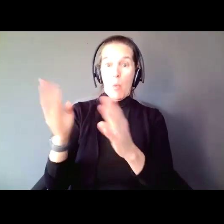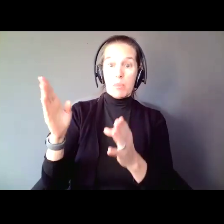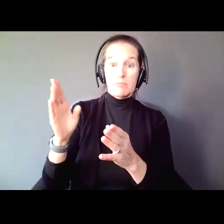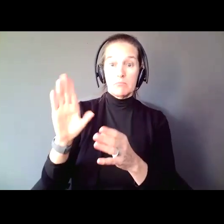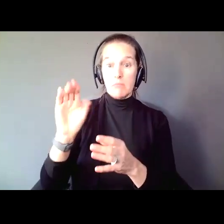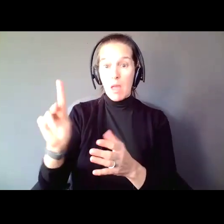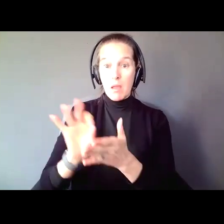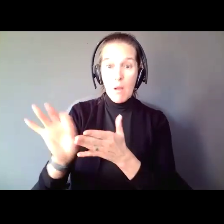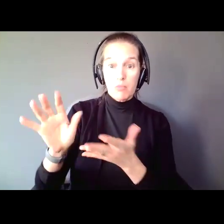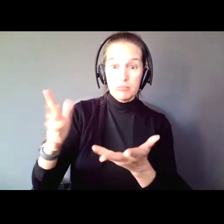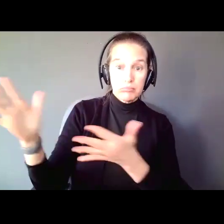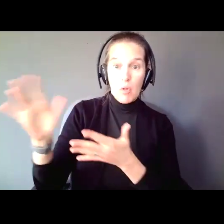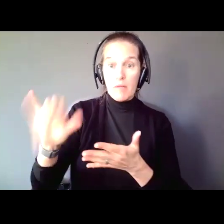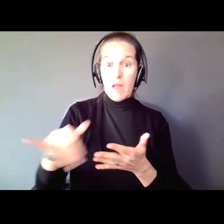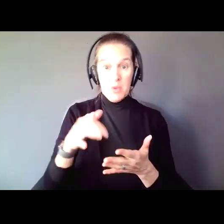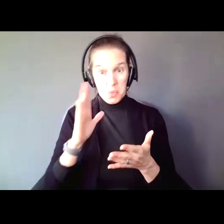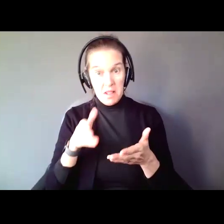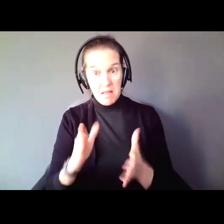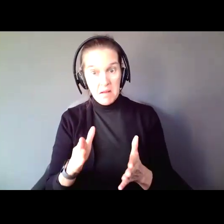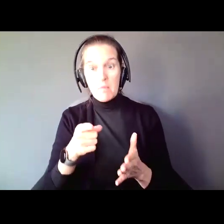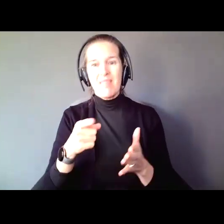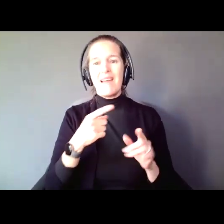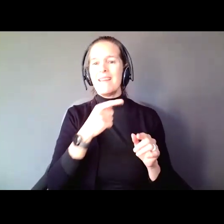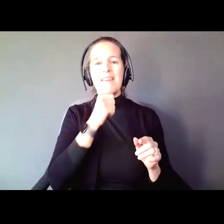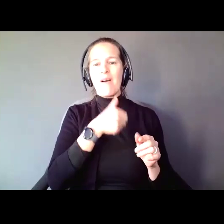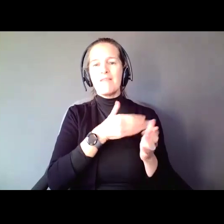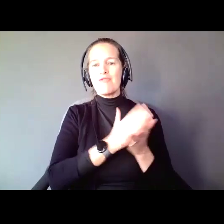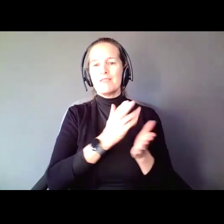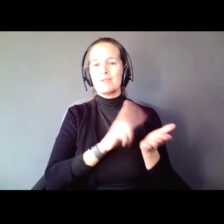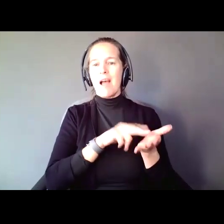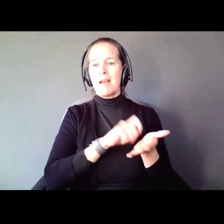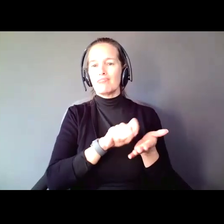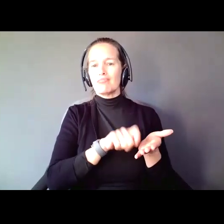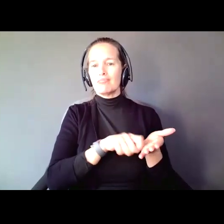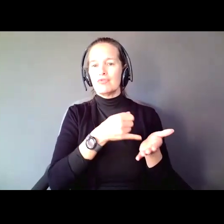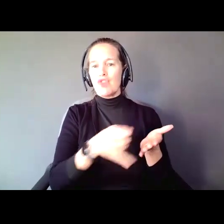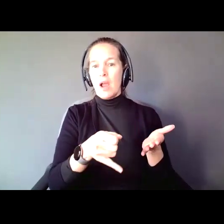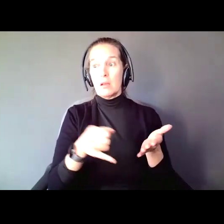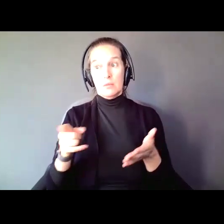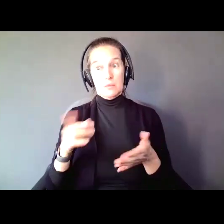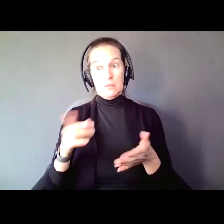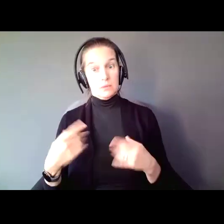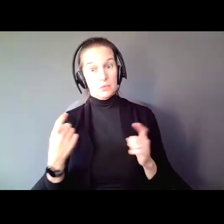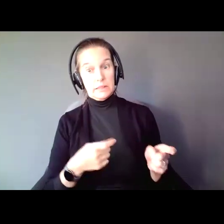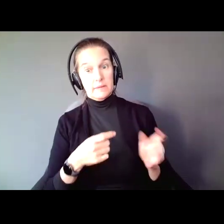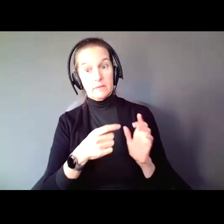a contract or sign a check, would you be willing to give a person an account or would you be willing to write them a loan?